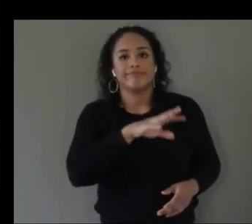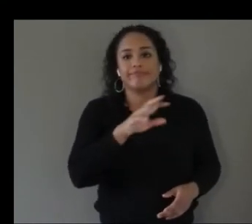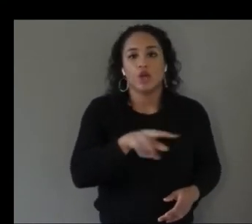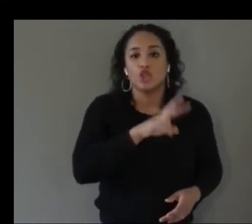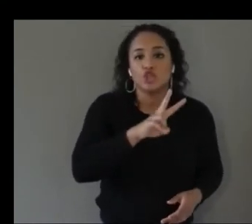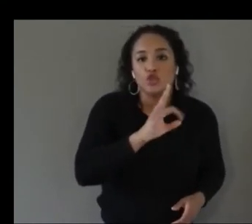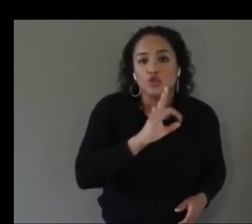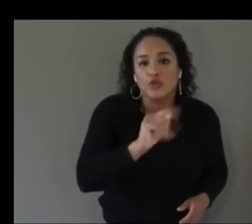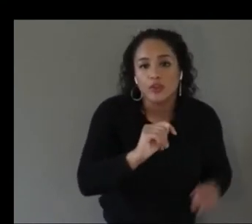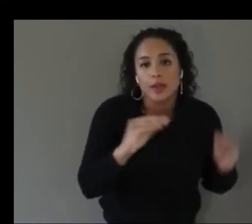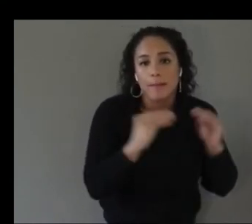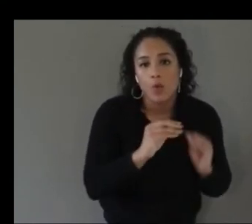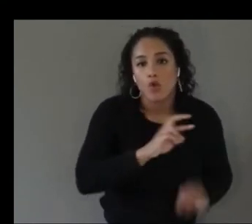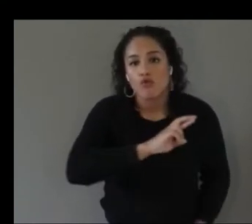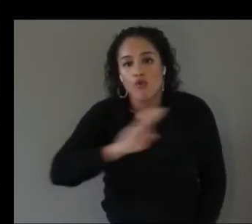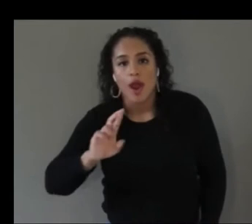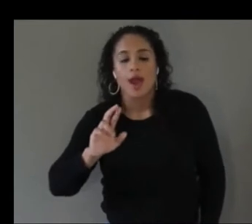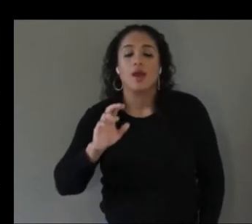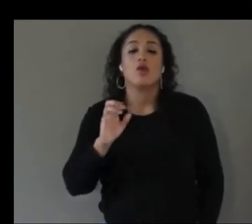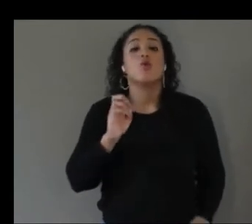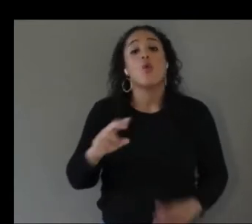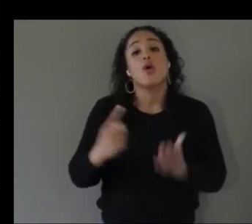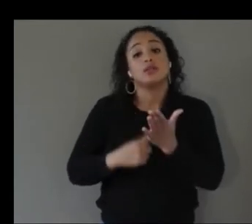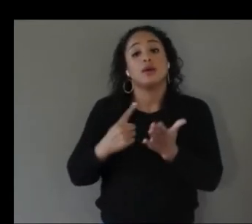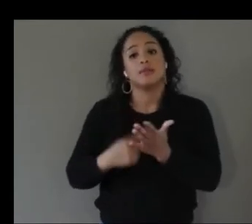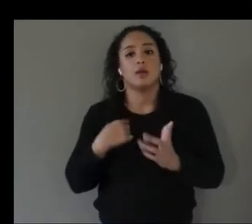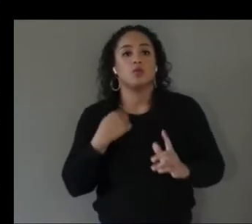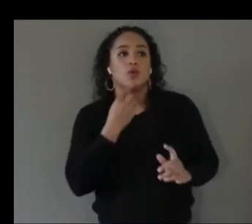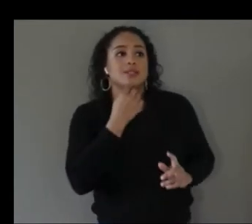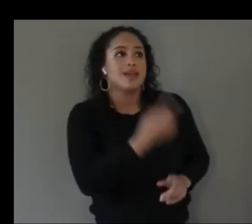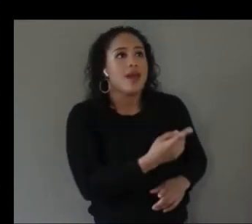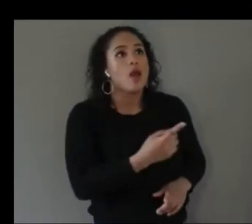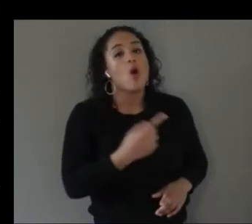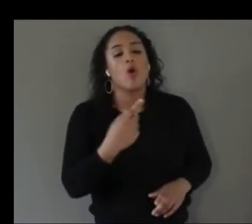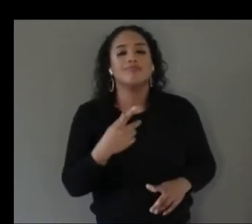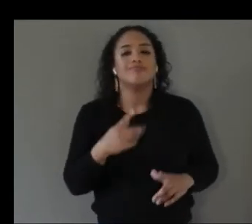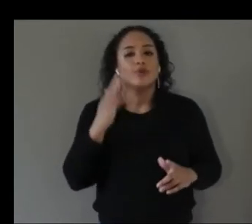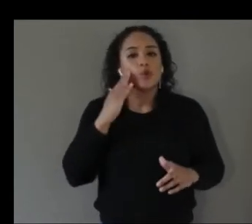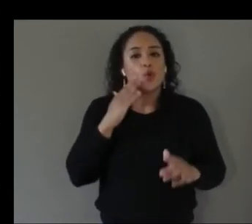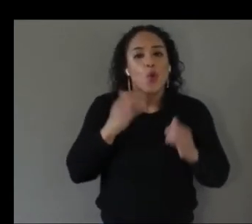three different ways of basically building that information into game play instead of just having